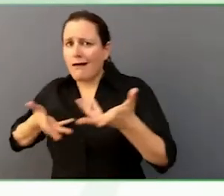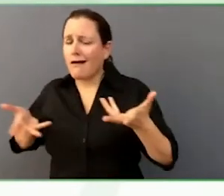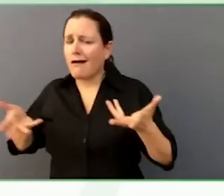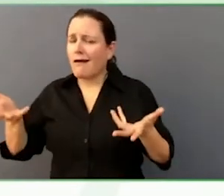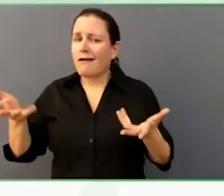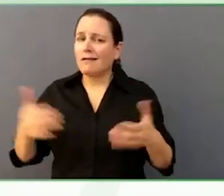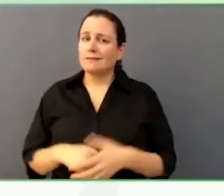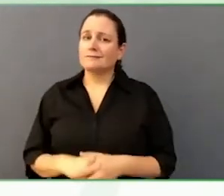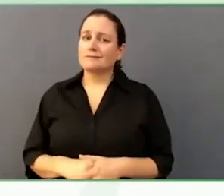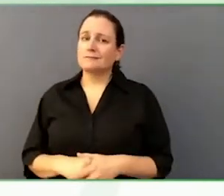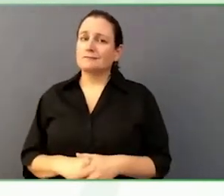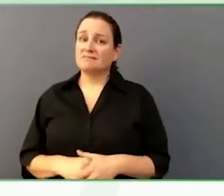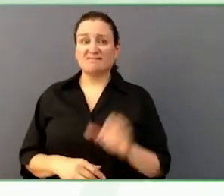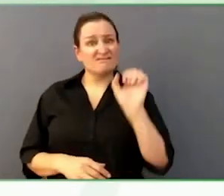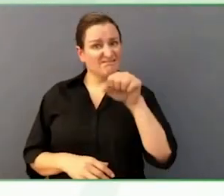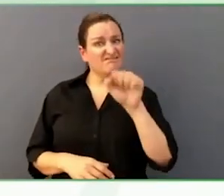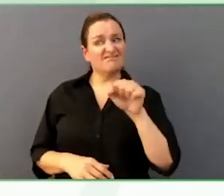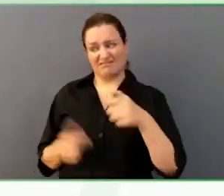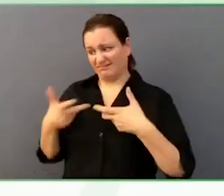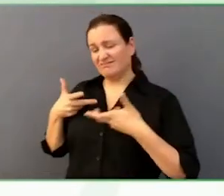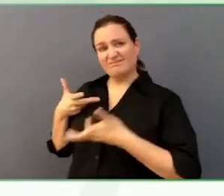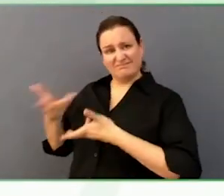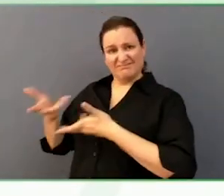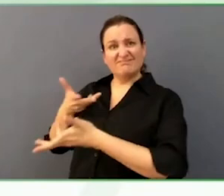between are also accountable to the ministry as well.